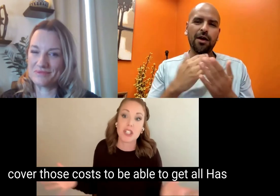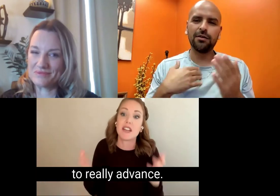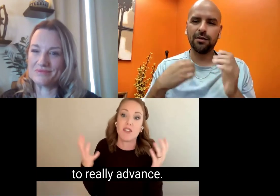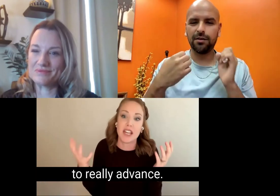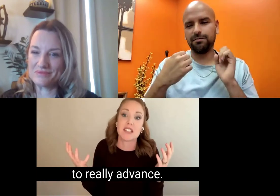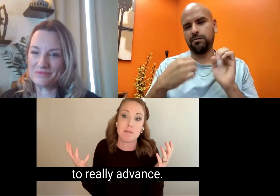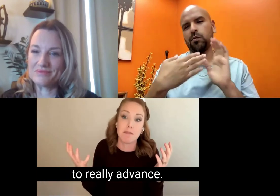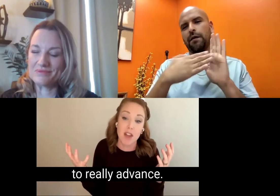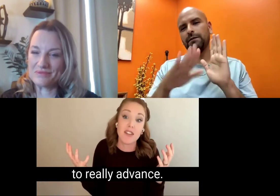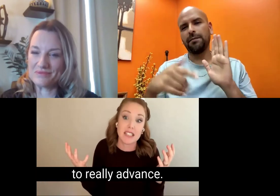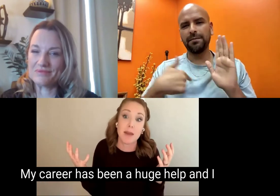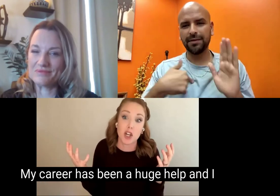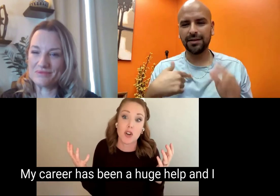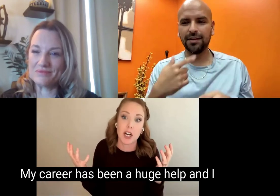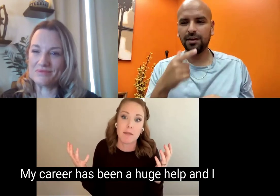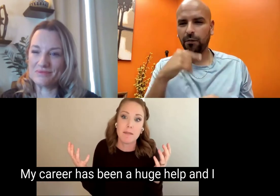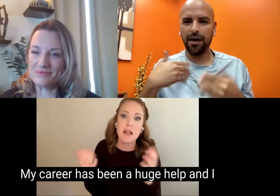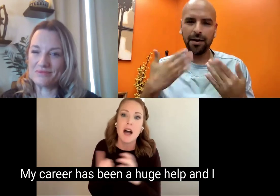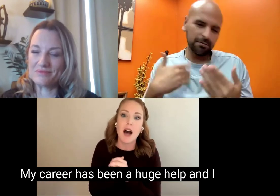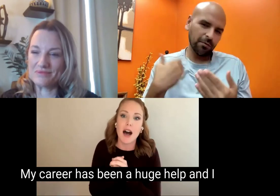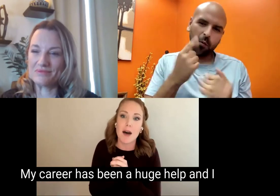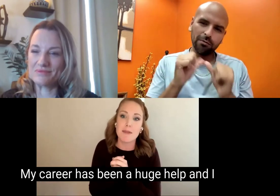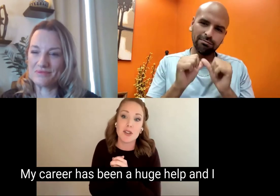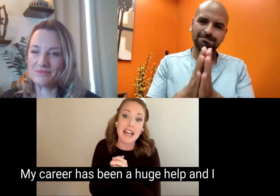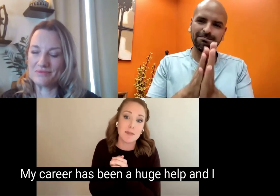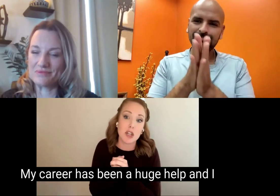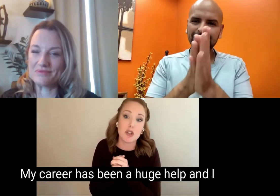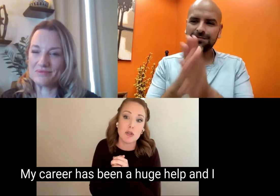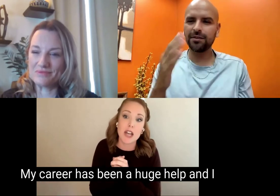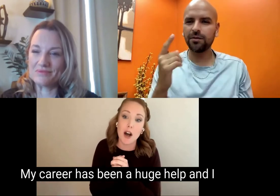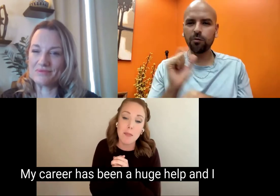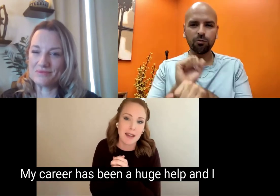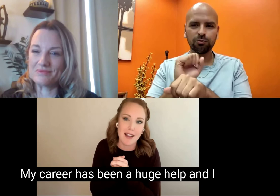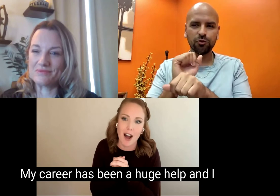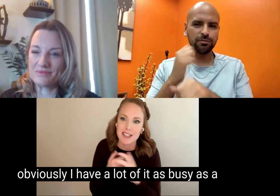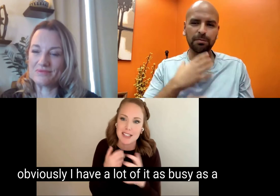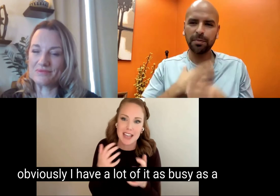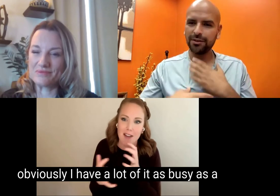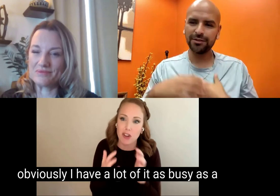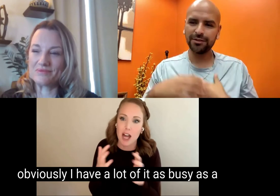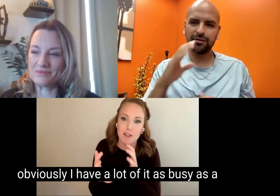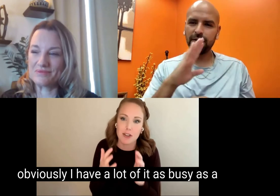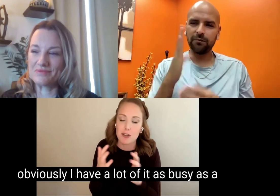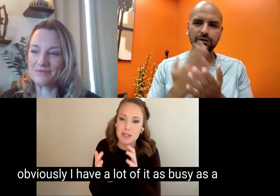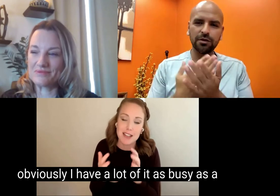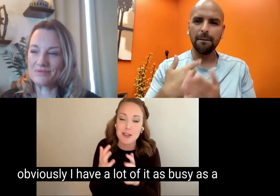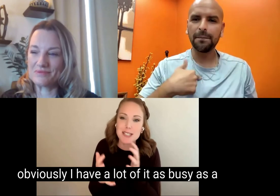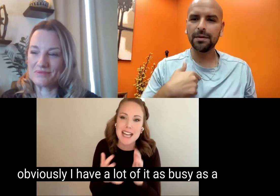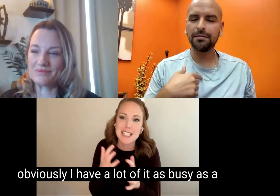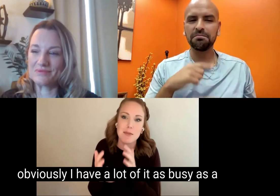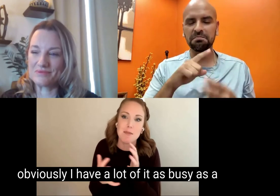to really advance advance. My career has been a huge help and I obviously I have a lot of it as busy as a